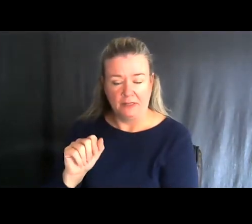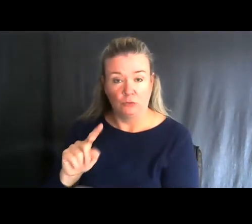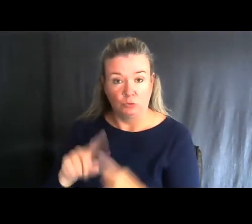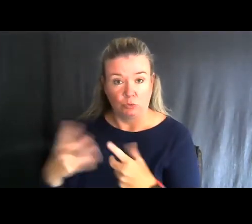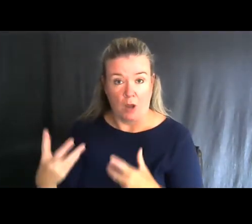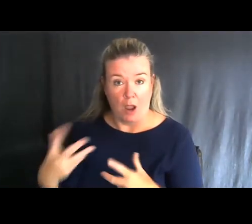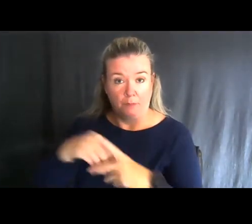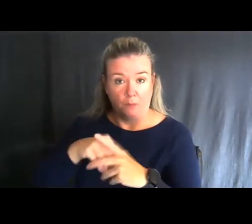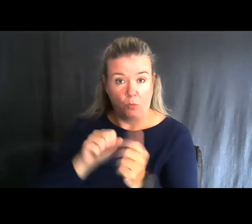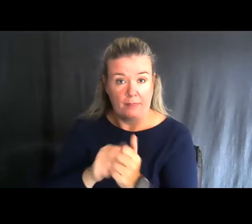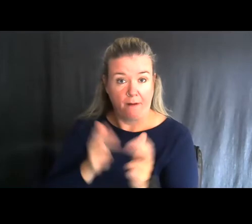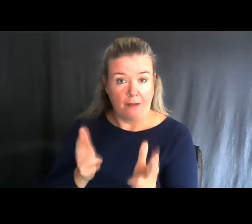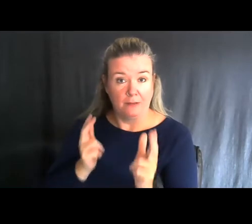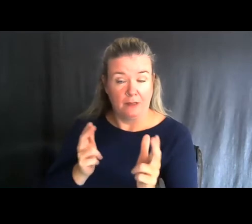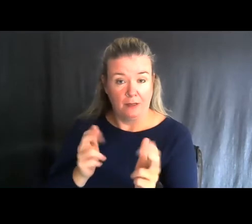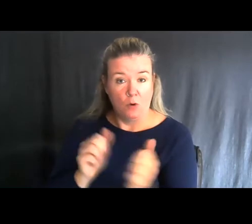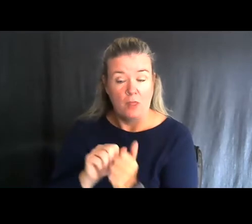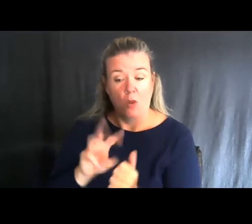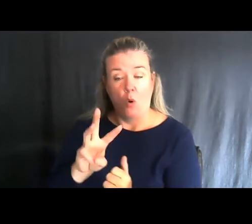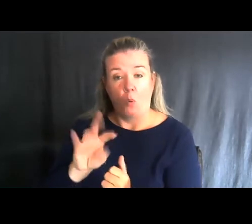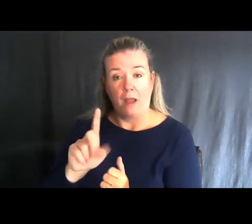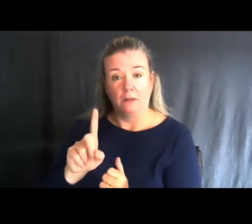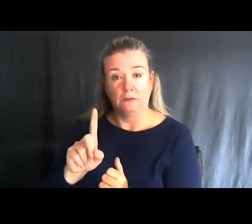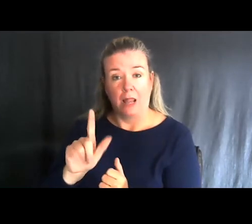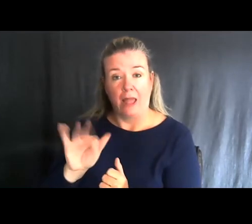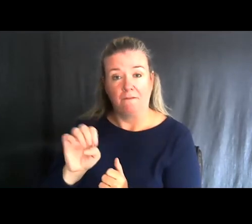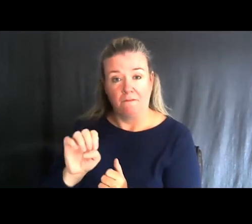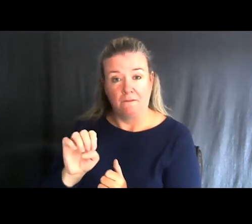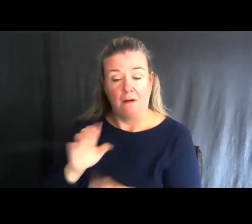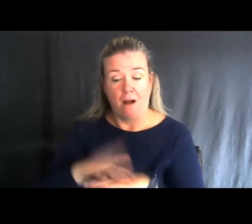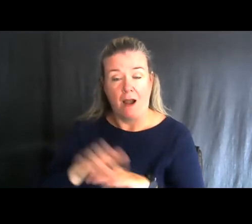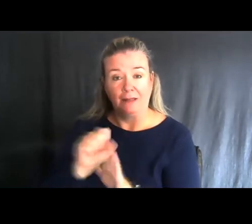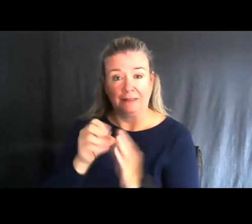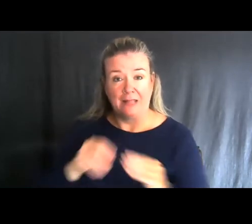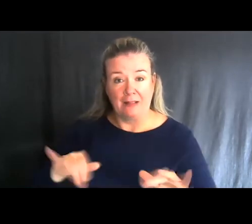in hunting and wildlife viewing on state land and across the state.